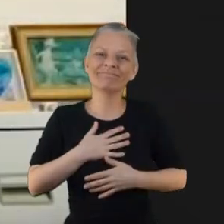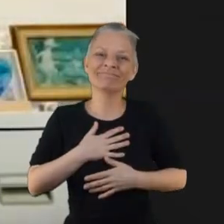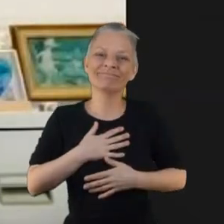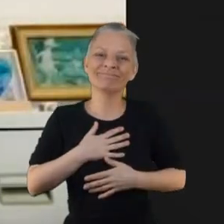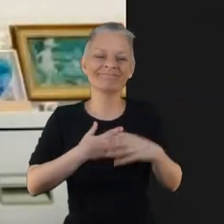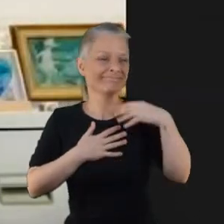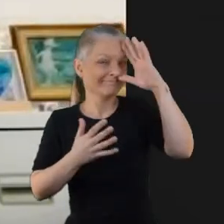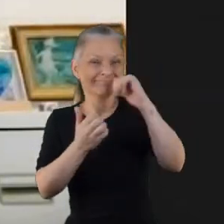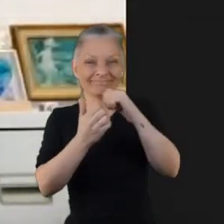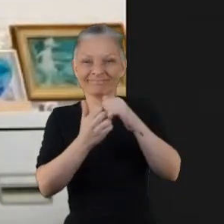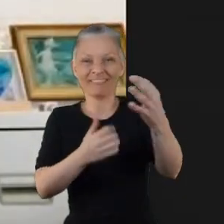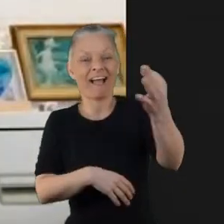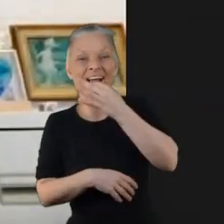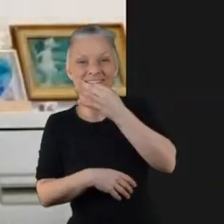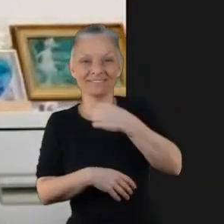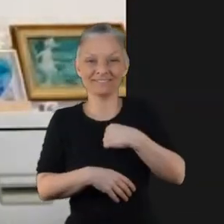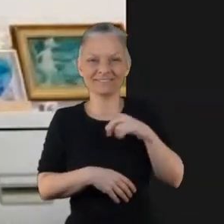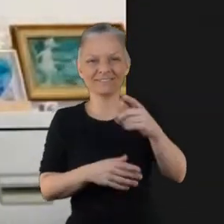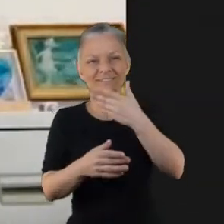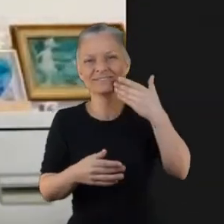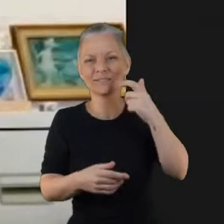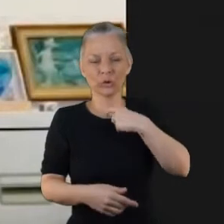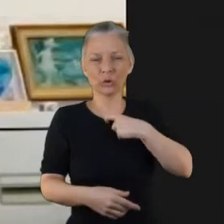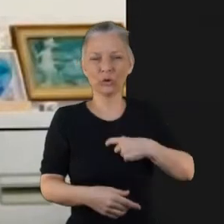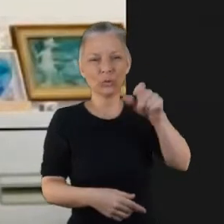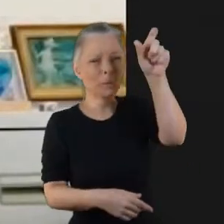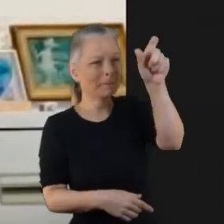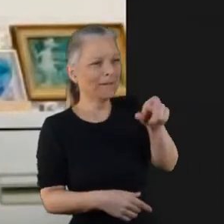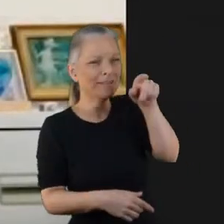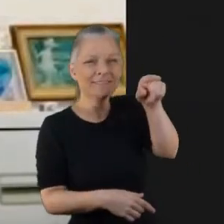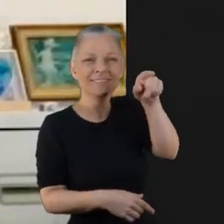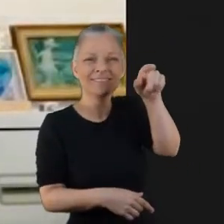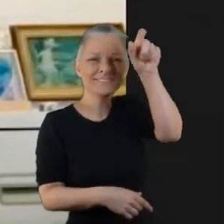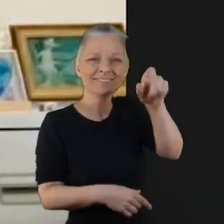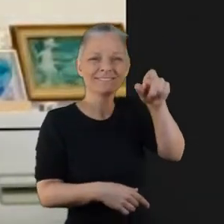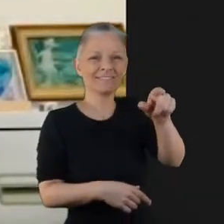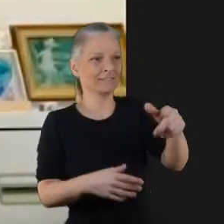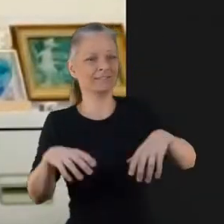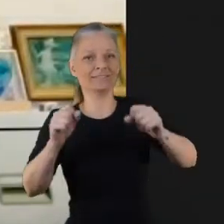and a lot of professional information really about projects that you've done in the past and pointed us towards that.